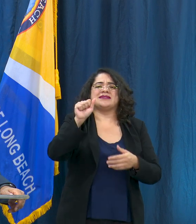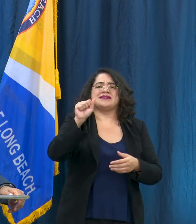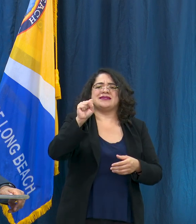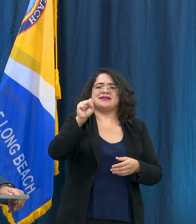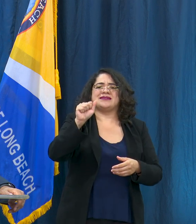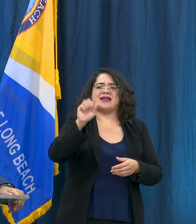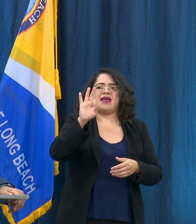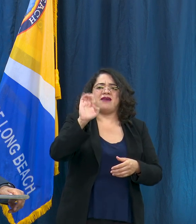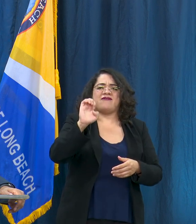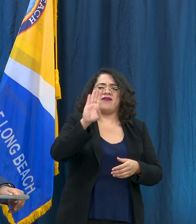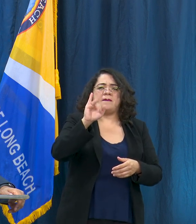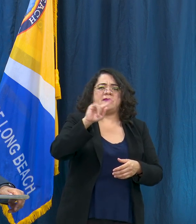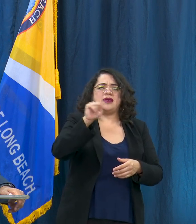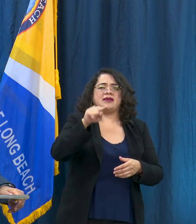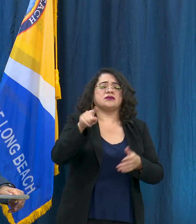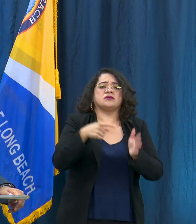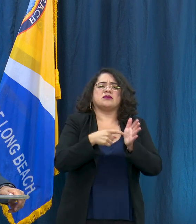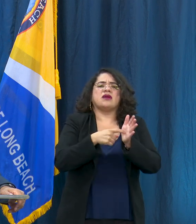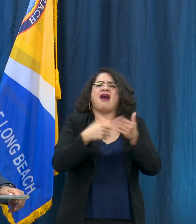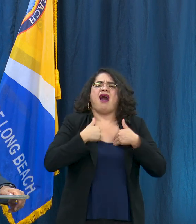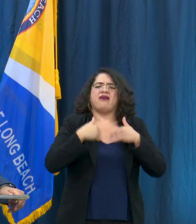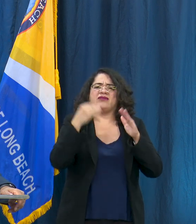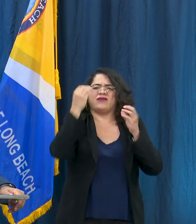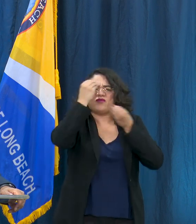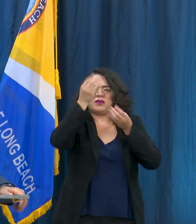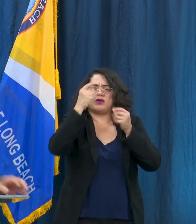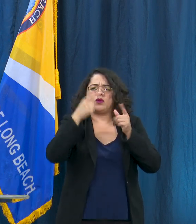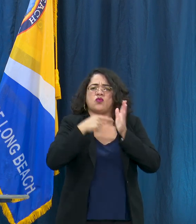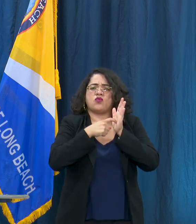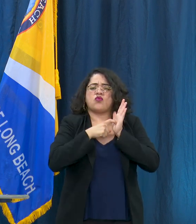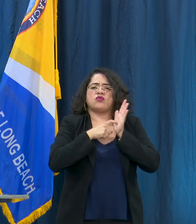safety requirements to our city's health order and the checklist includes